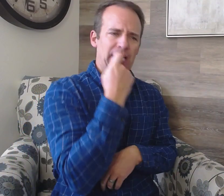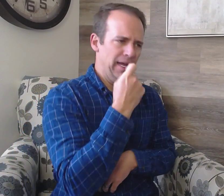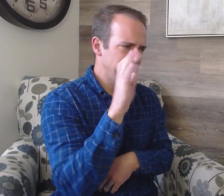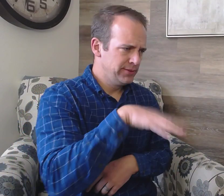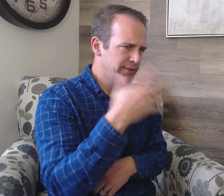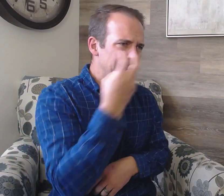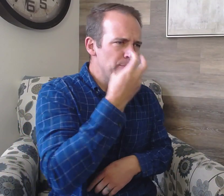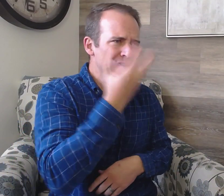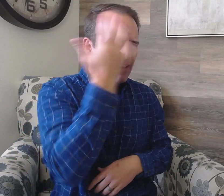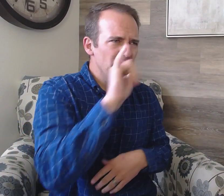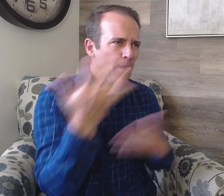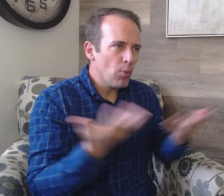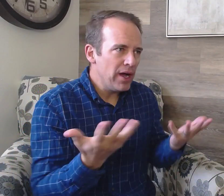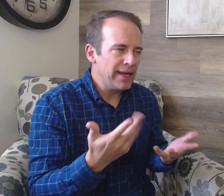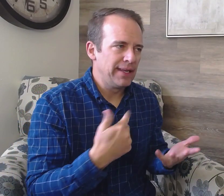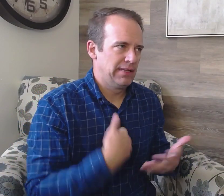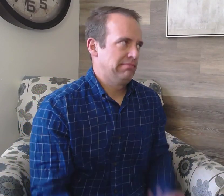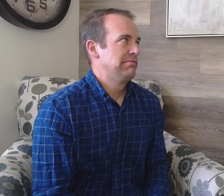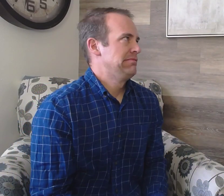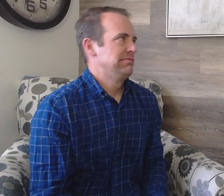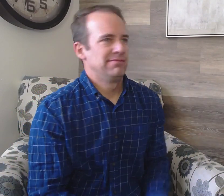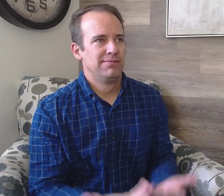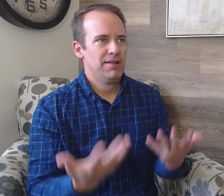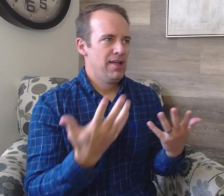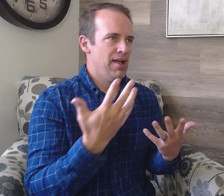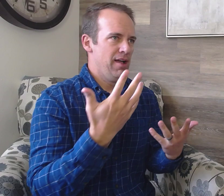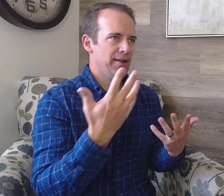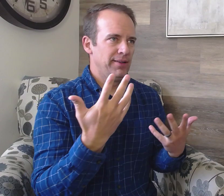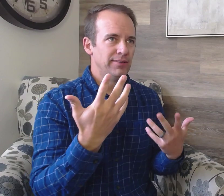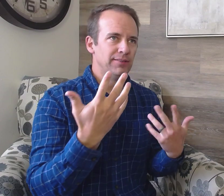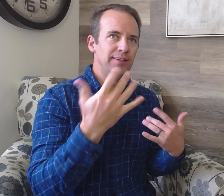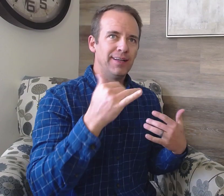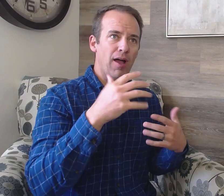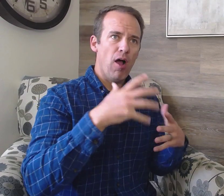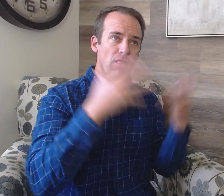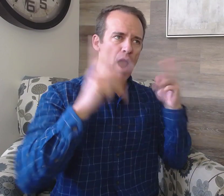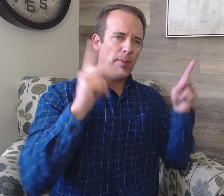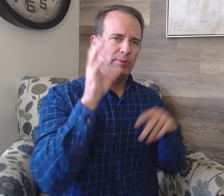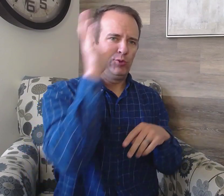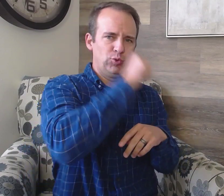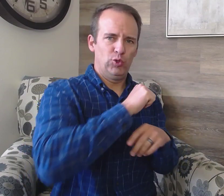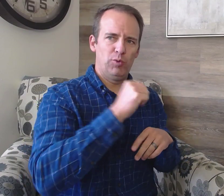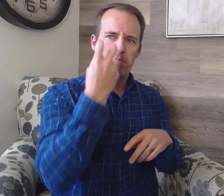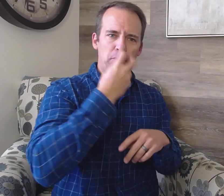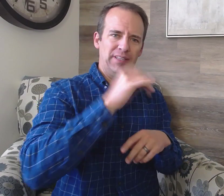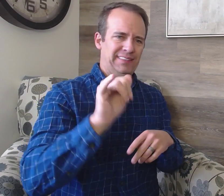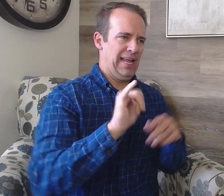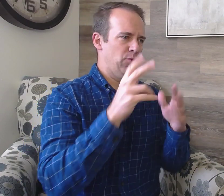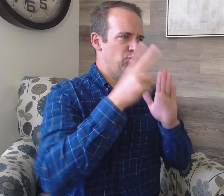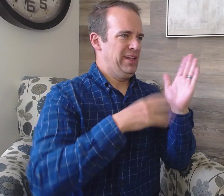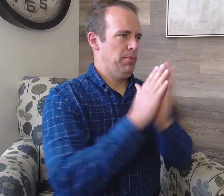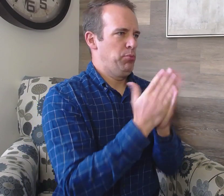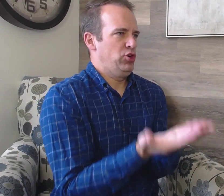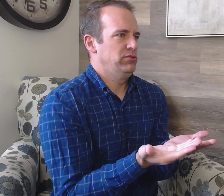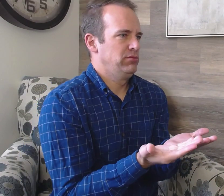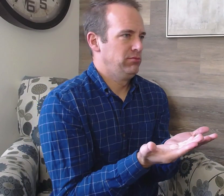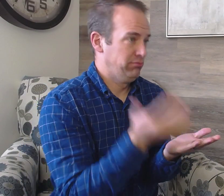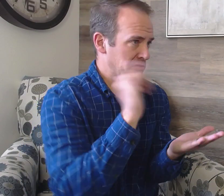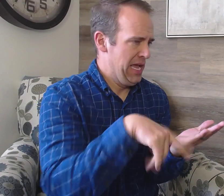how does Lip-Reading work and I would be at loss for an answer. A lot of people when they think of the words “lip reading” think of it like reading a book,